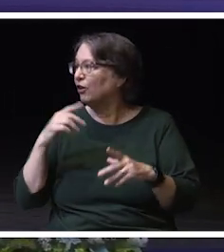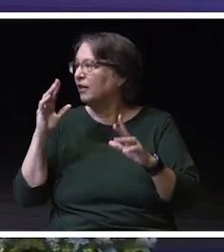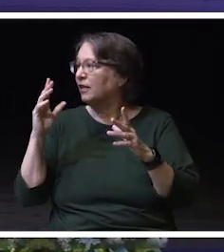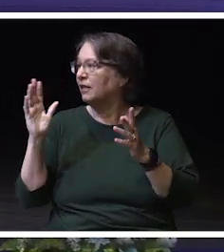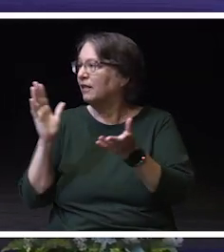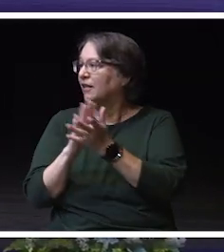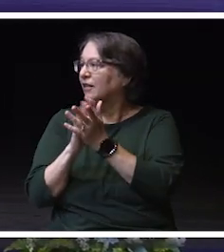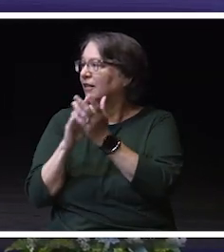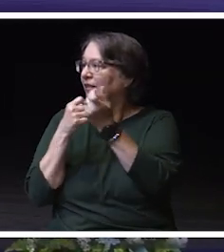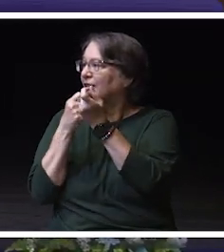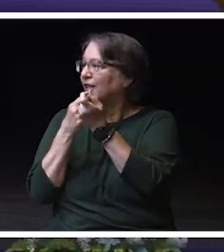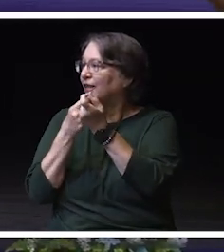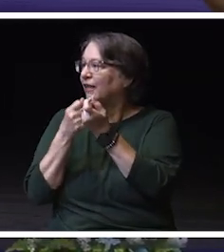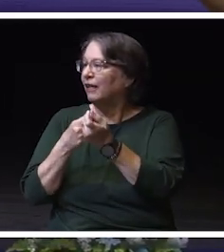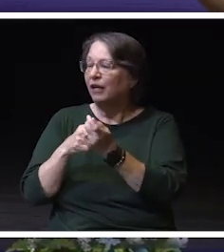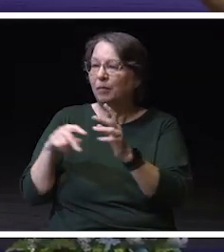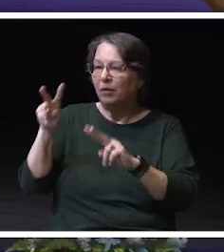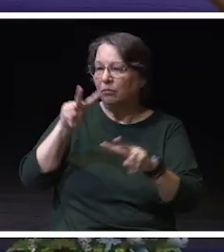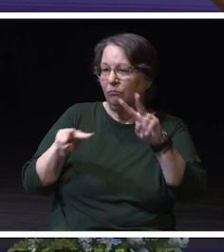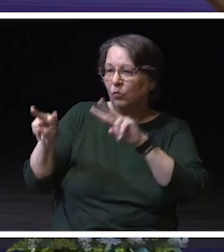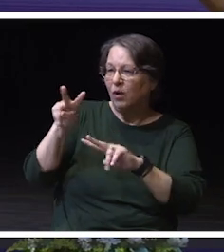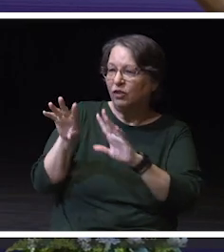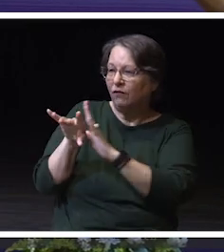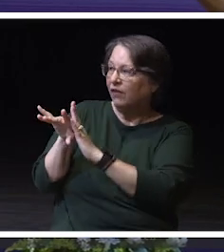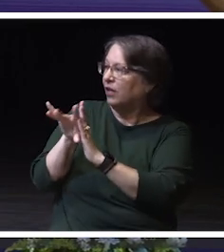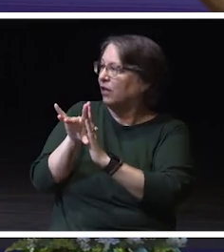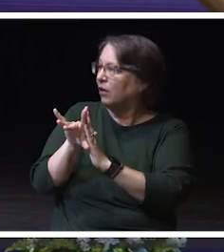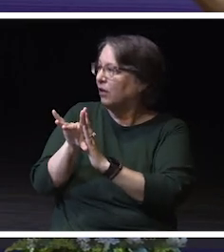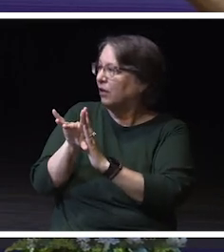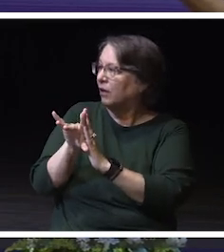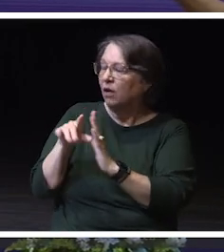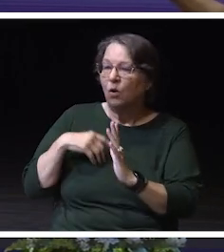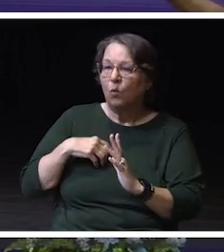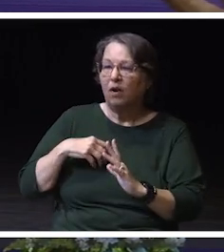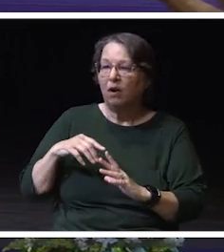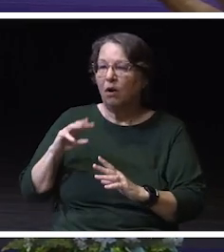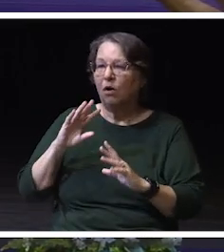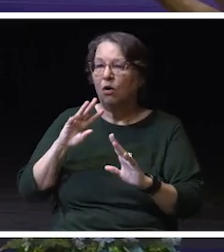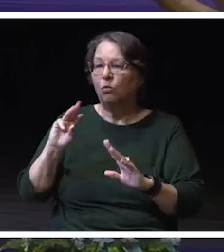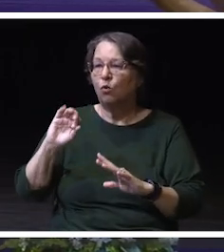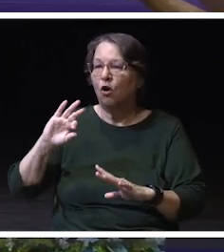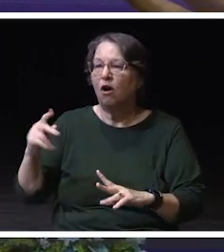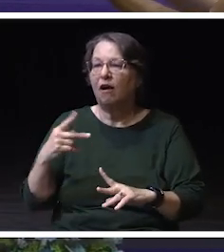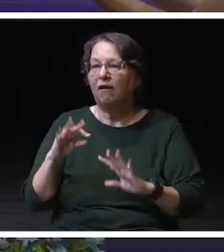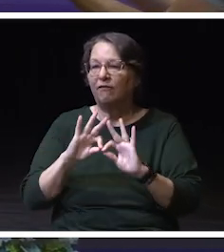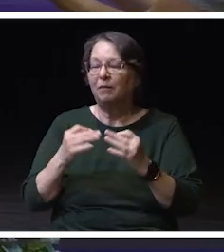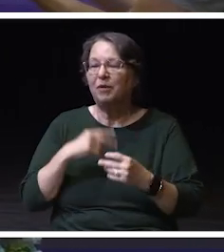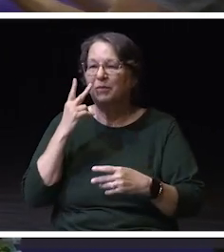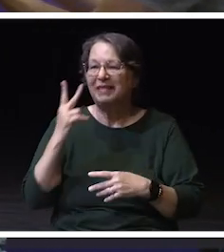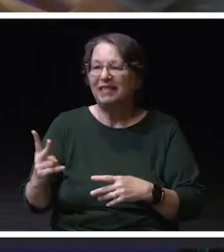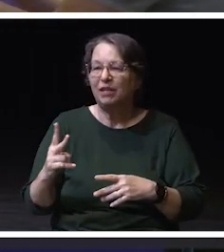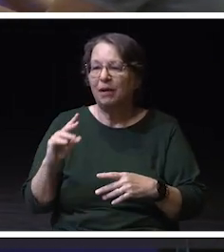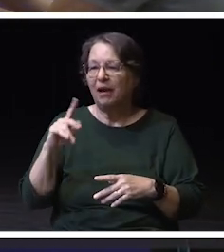they're going to see, it's going to be excited because we are Warhawk family, we see you, we see you at the Paralympics, we root for you,